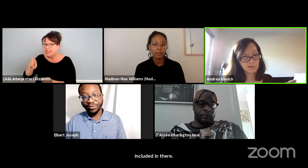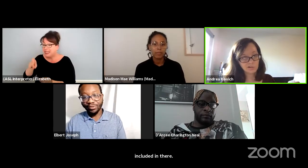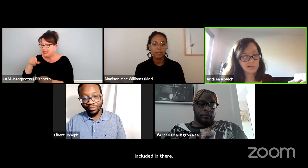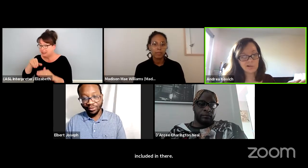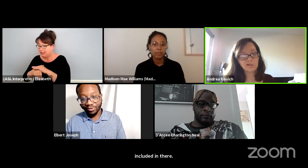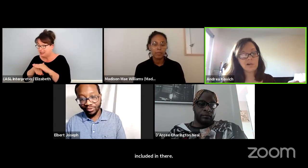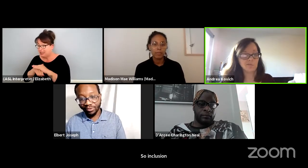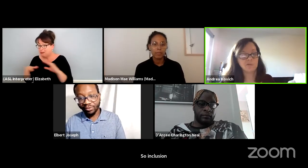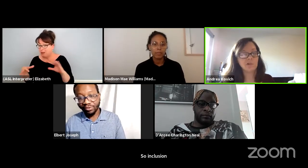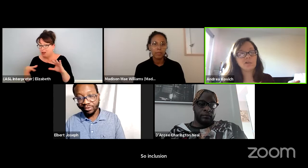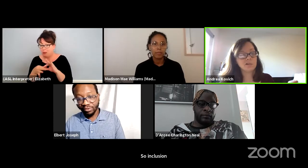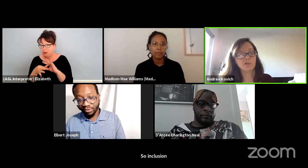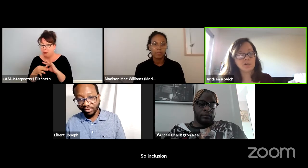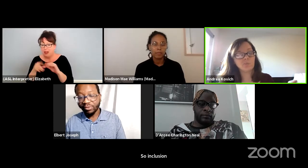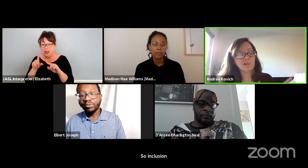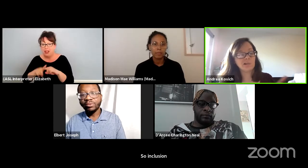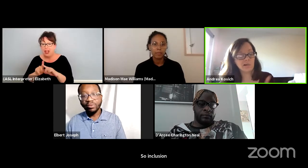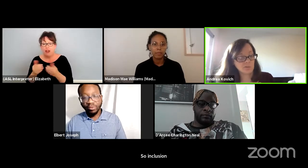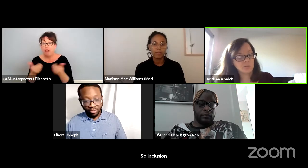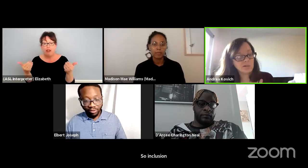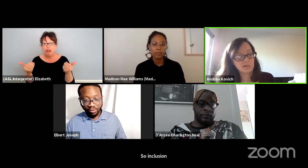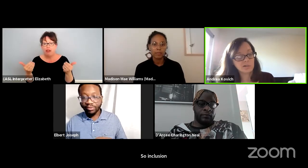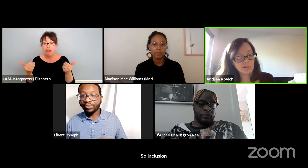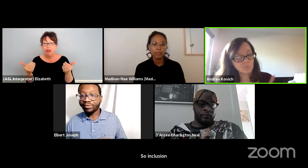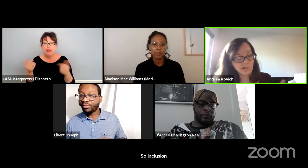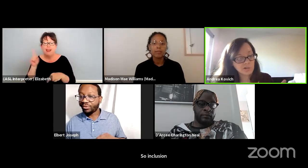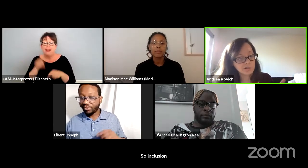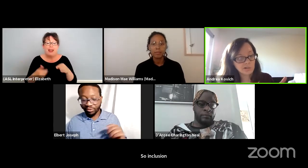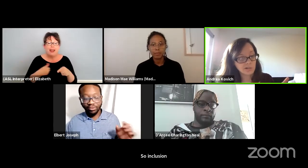You can't have inclusion without accessibility.